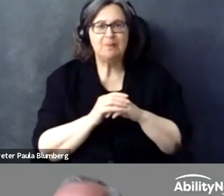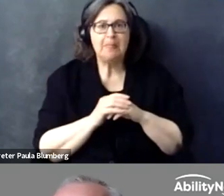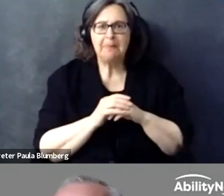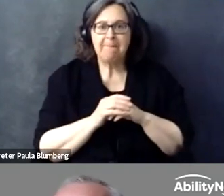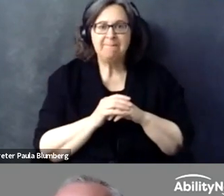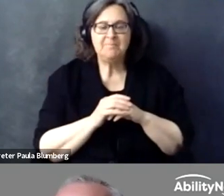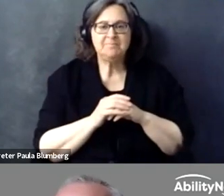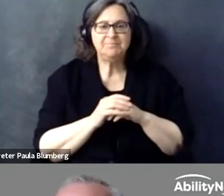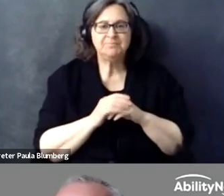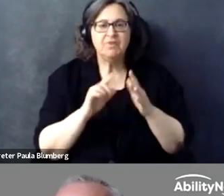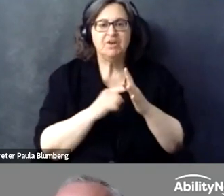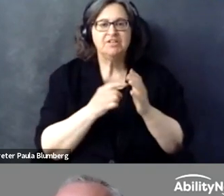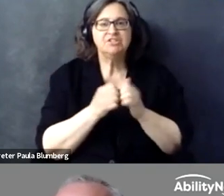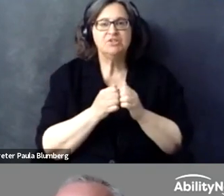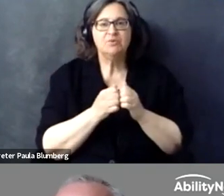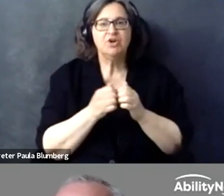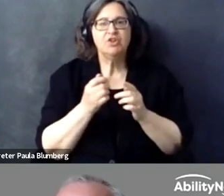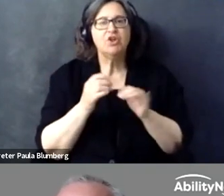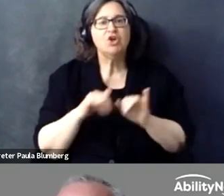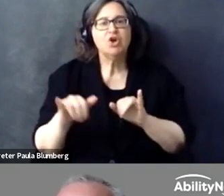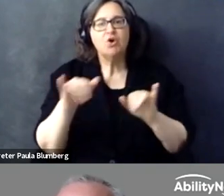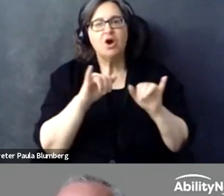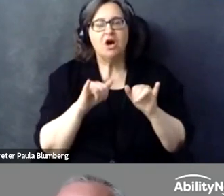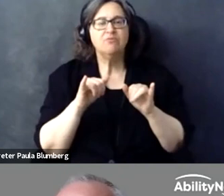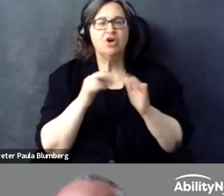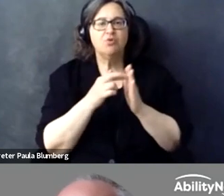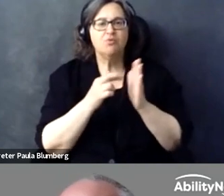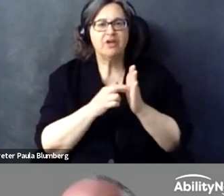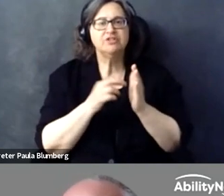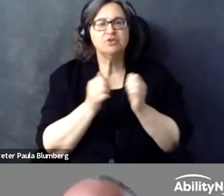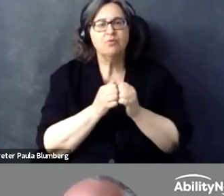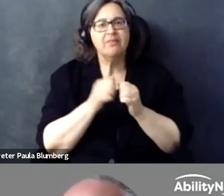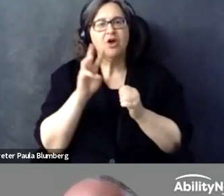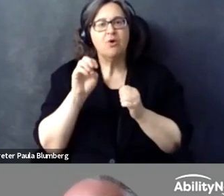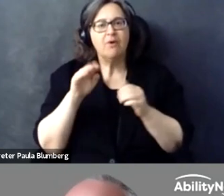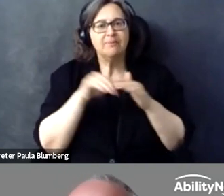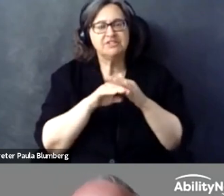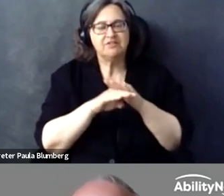then I will leave it open to the audience to also ask questions . So, starting with the common